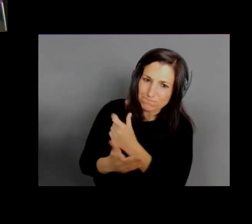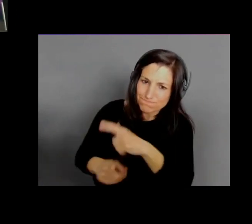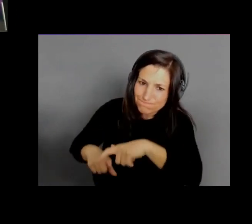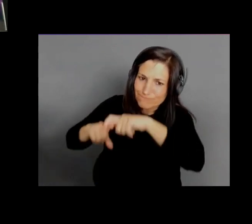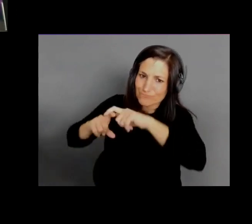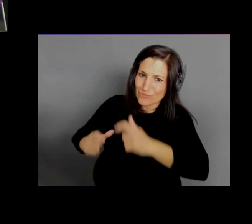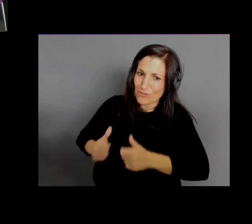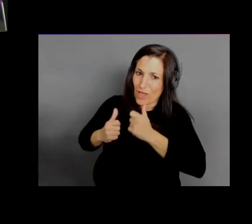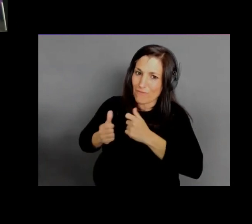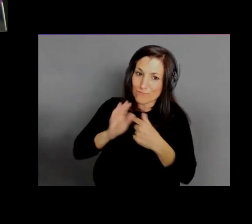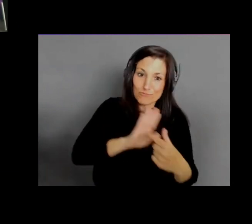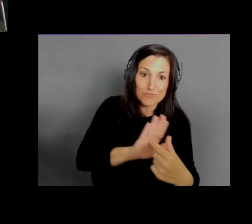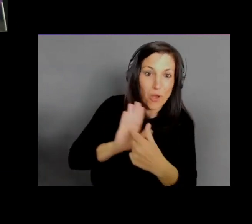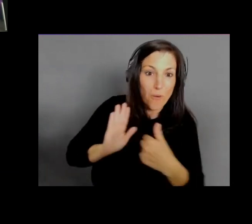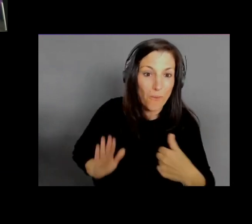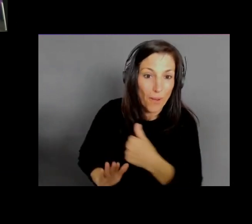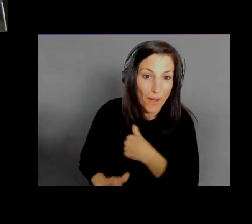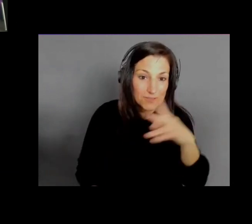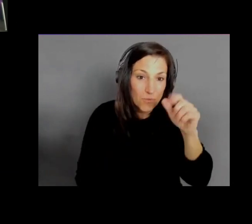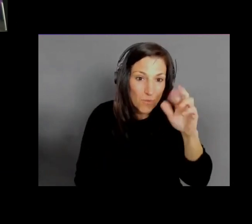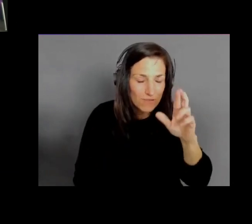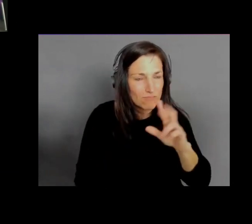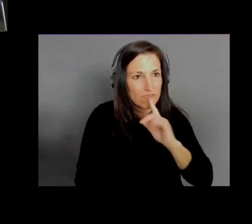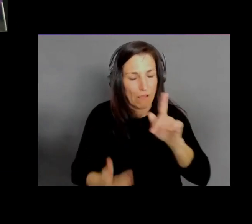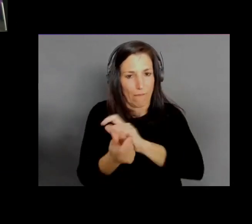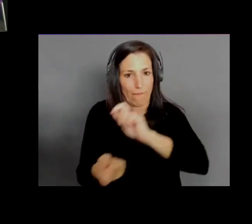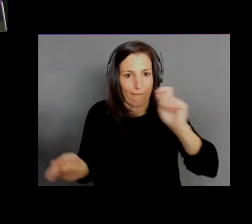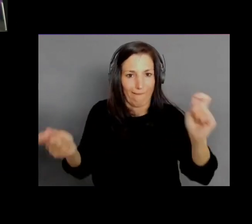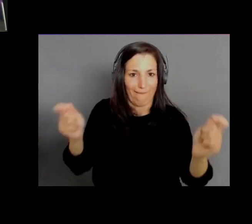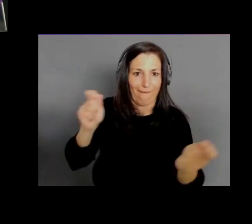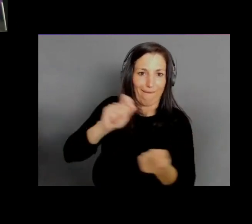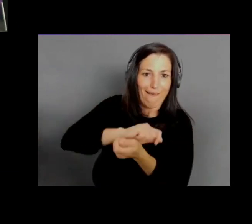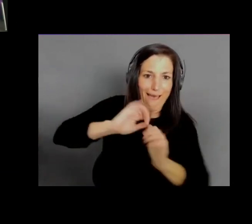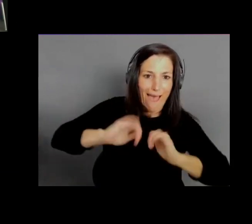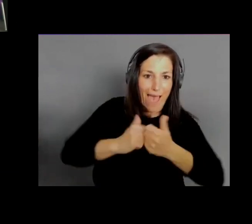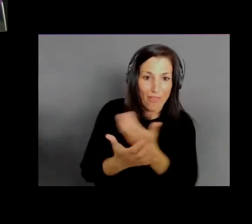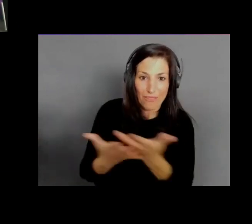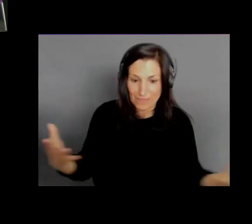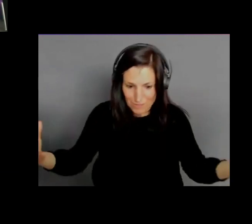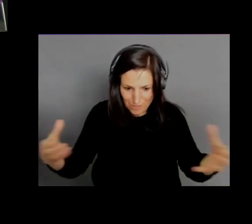the way companies can come together and share information in an encrypted and safe environment.